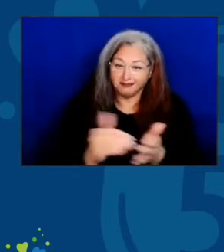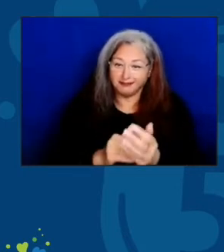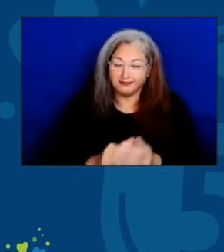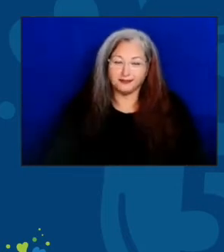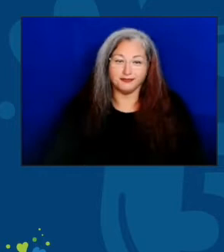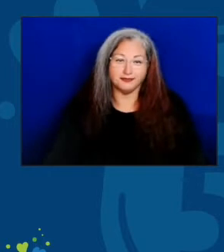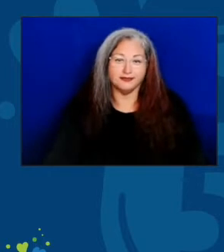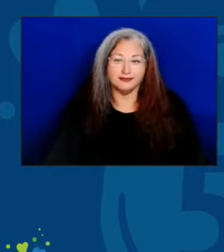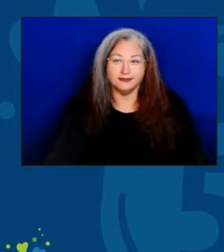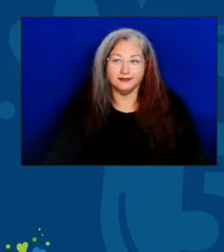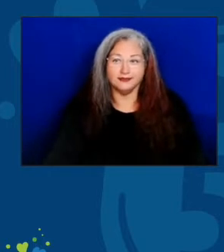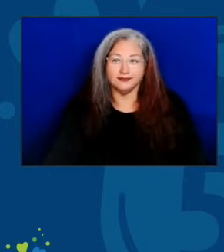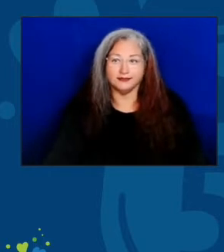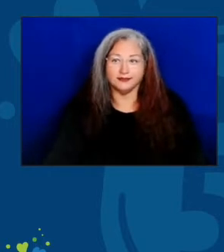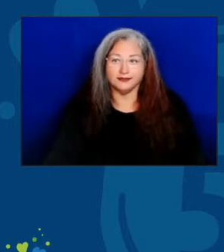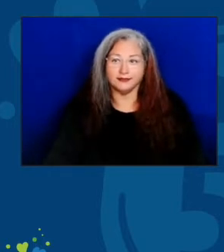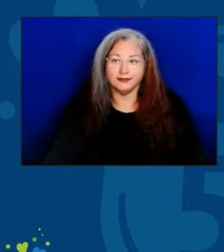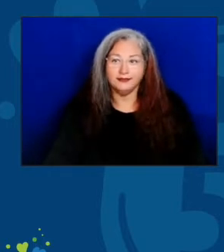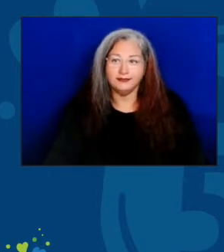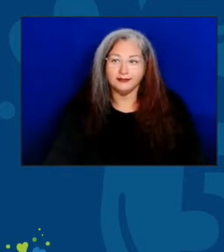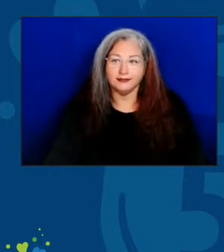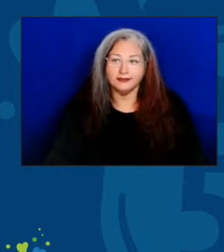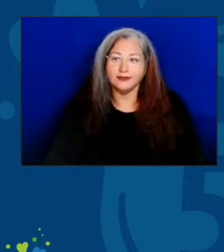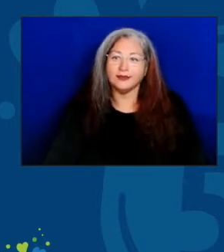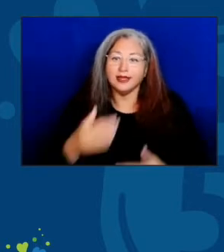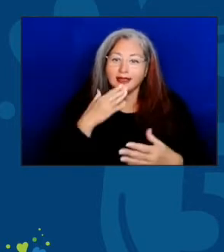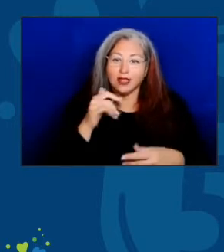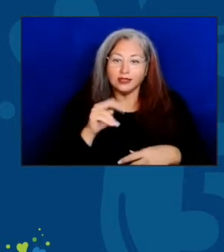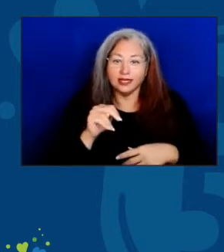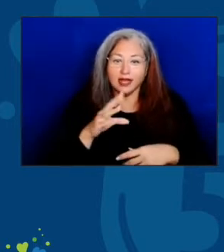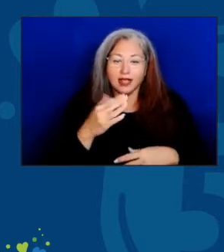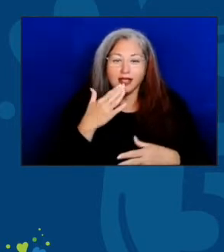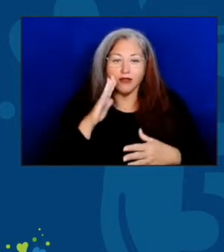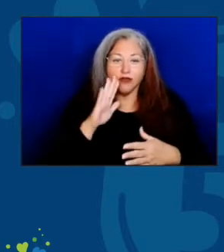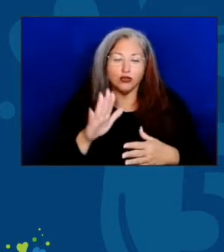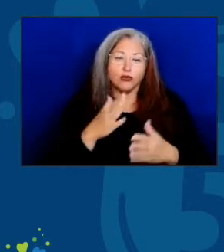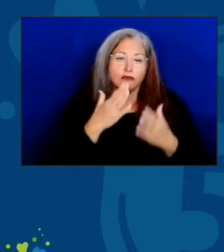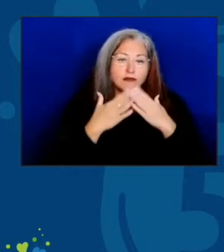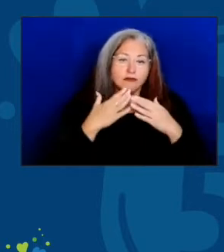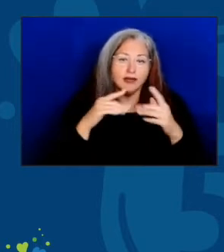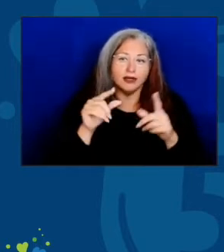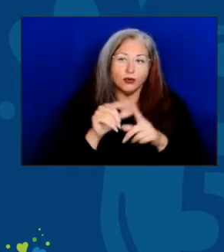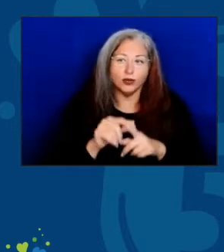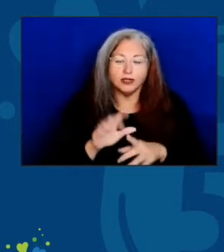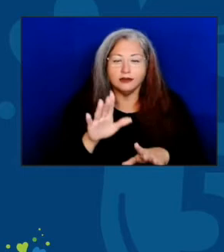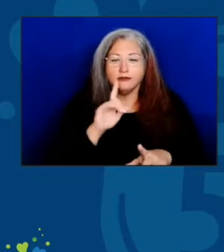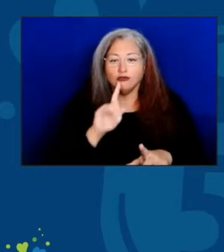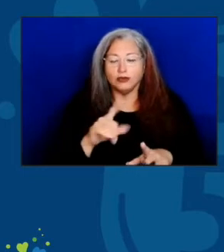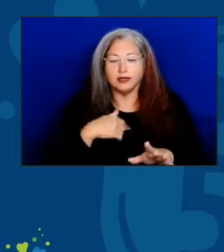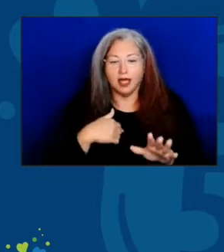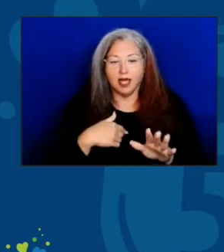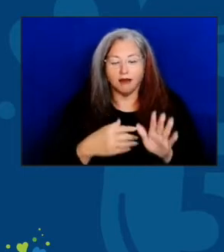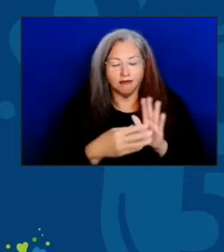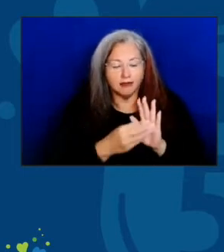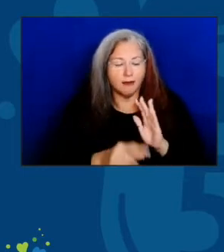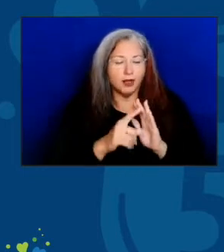Thank you, Alison. And thank you so much for being here and for your kind words. I really echo your sentiments of admiration